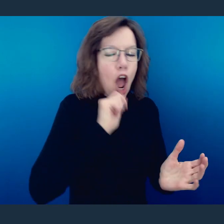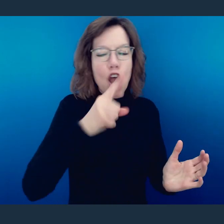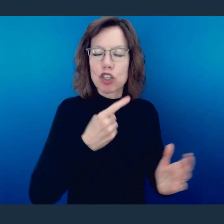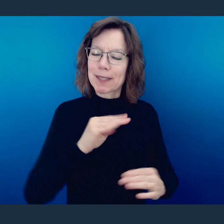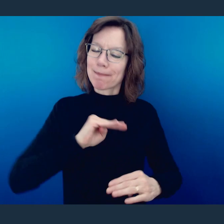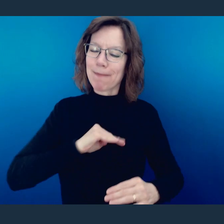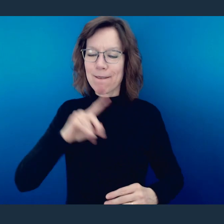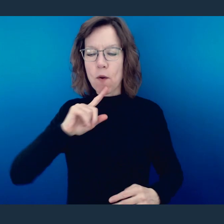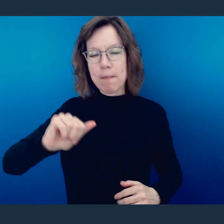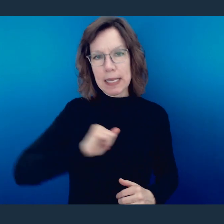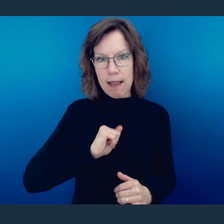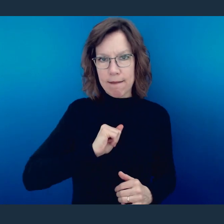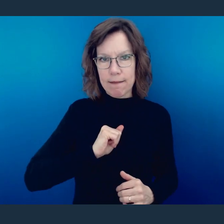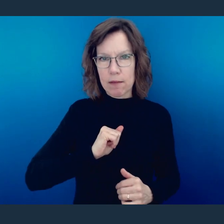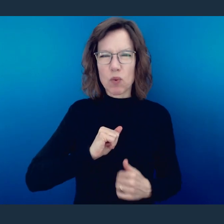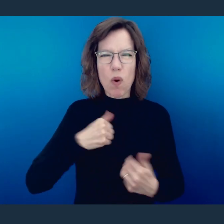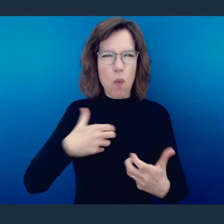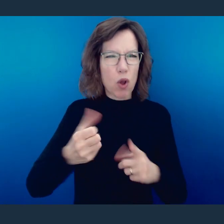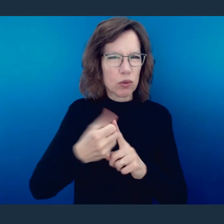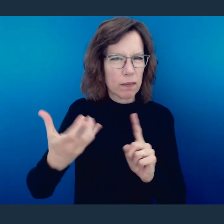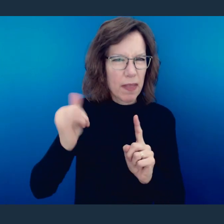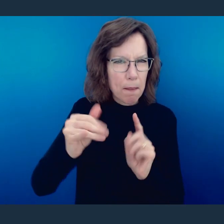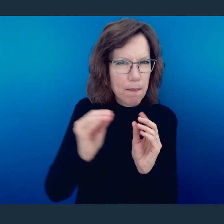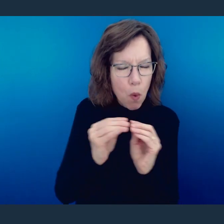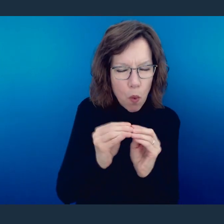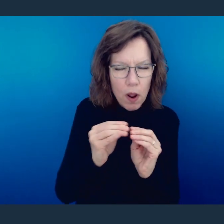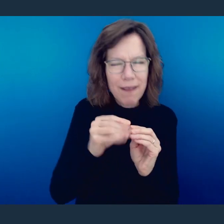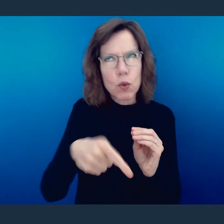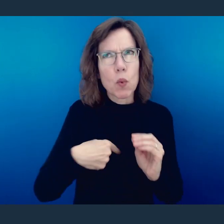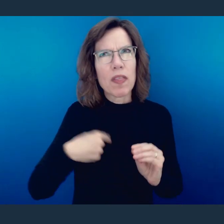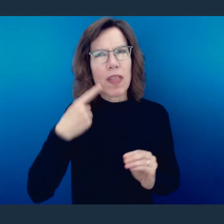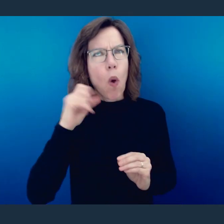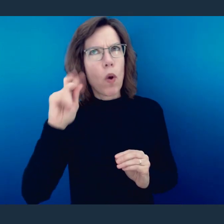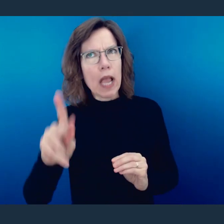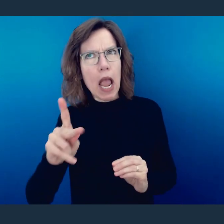ourselves." So let's talk about that, because typically when you see that, you start to